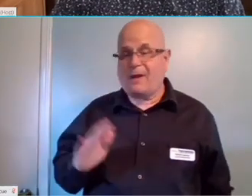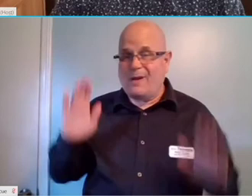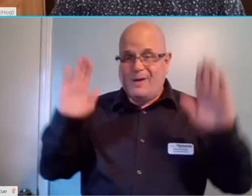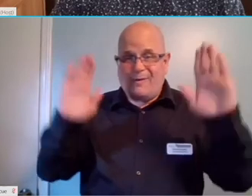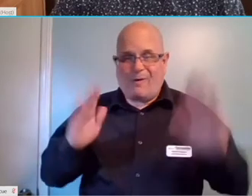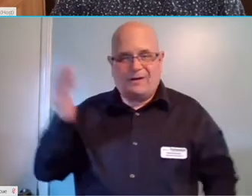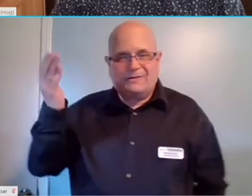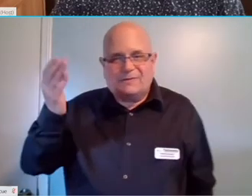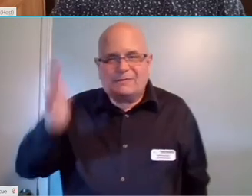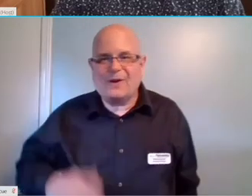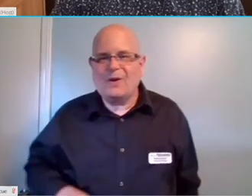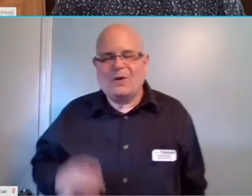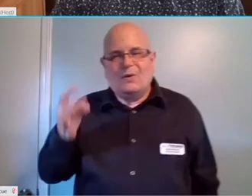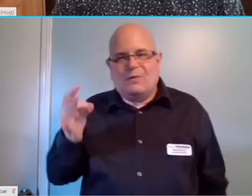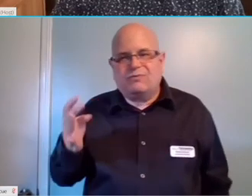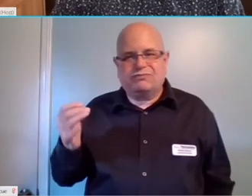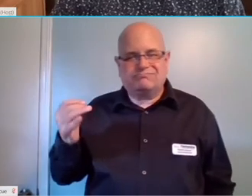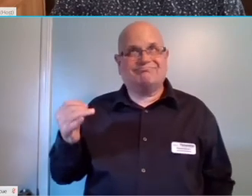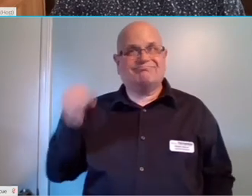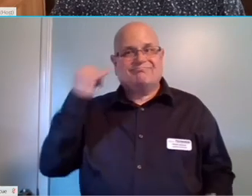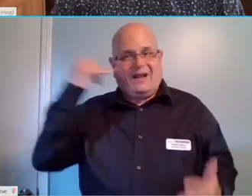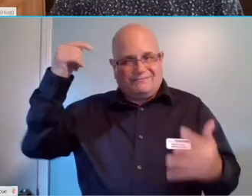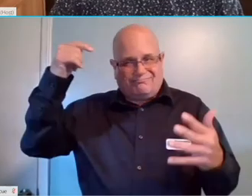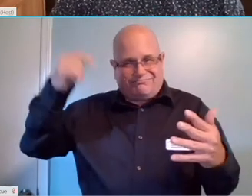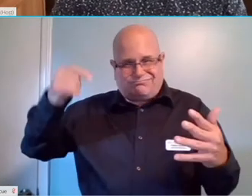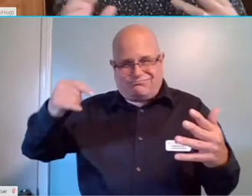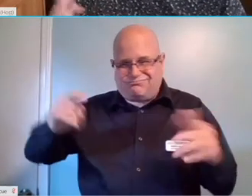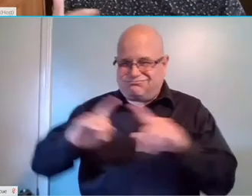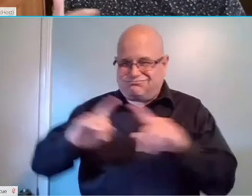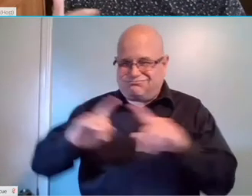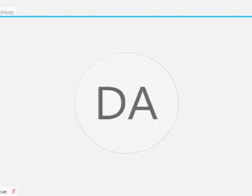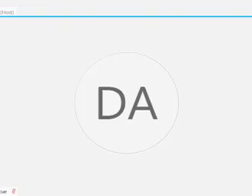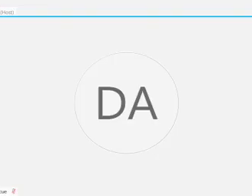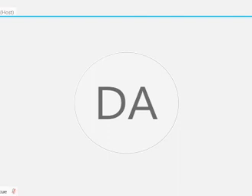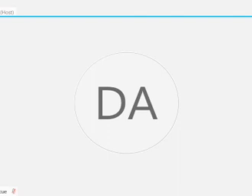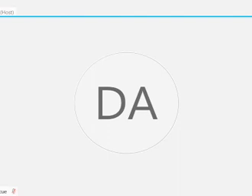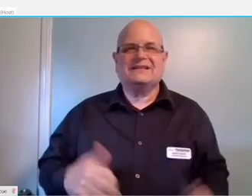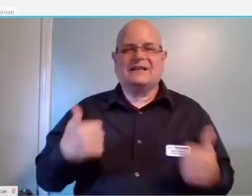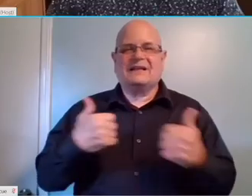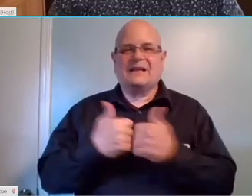It's pretty crazy to see the variation that exists now within that gaming industry to